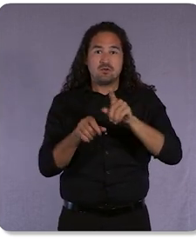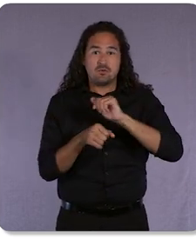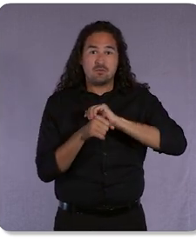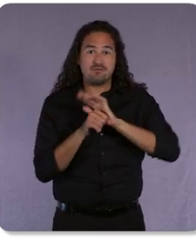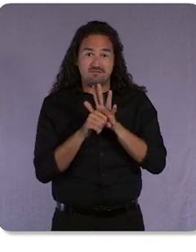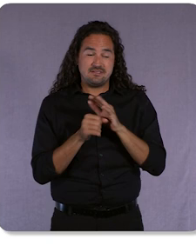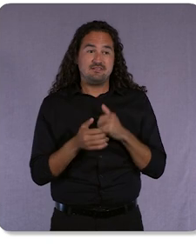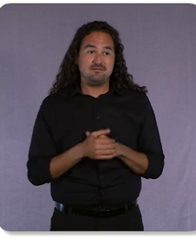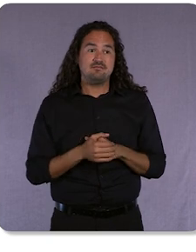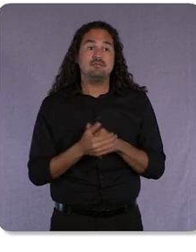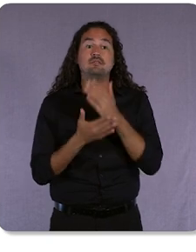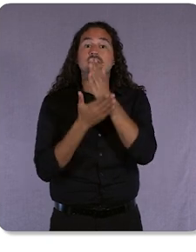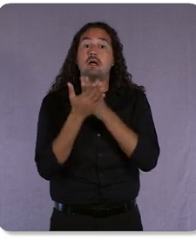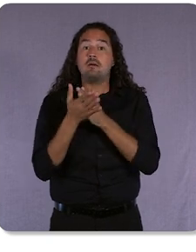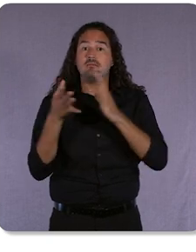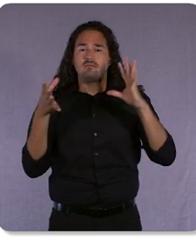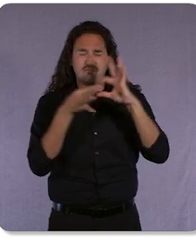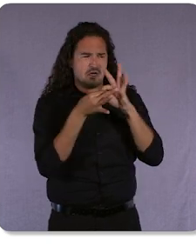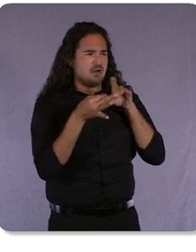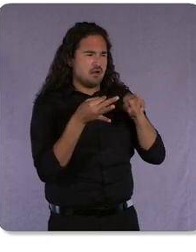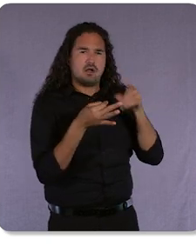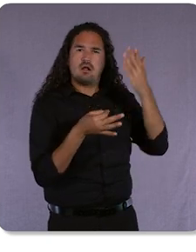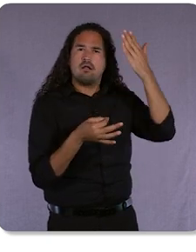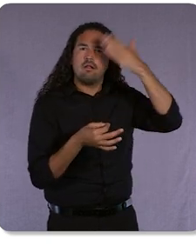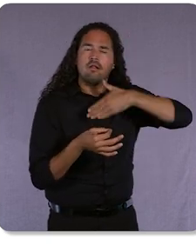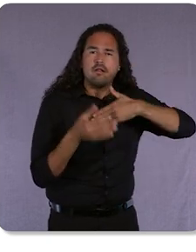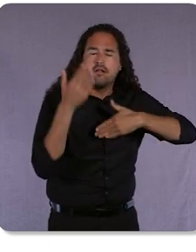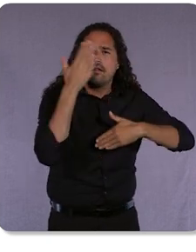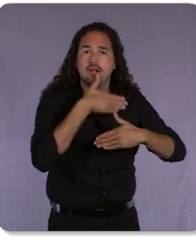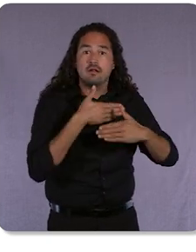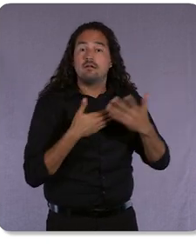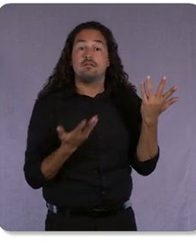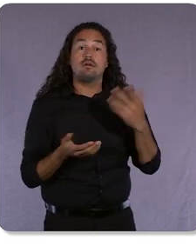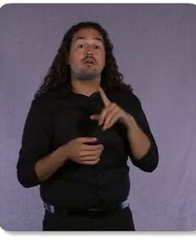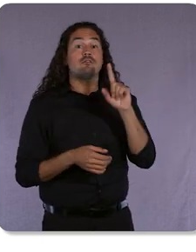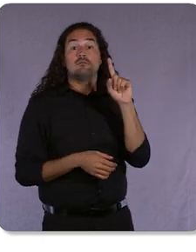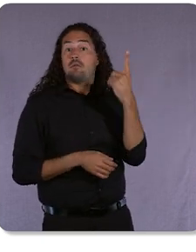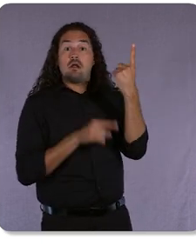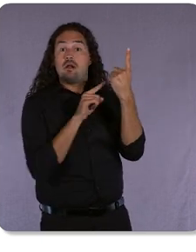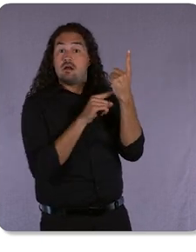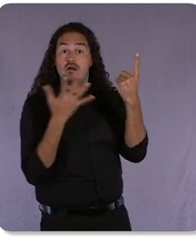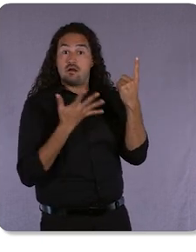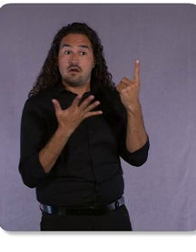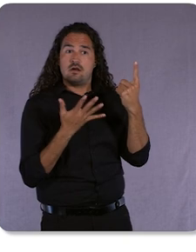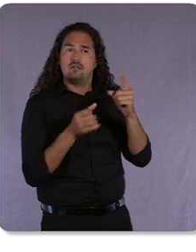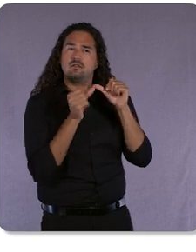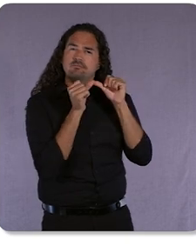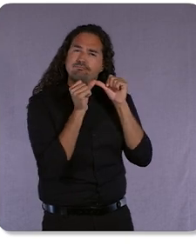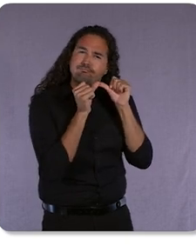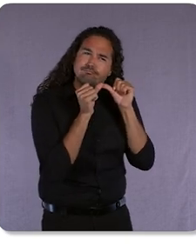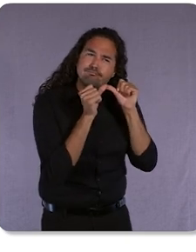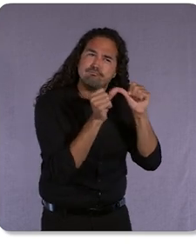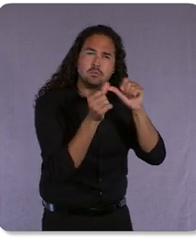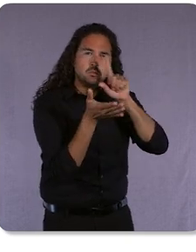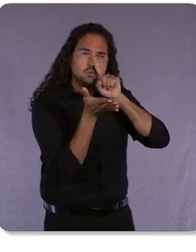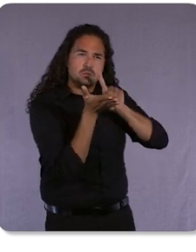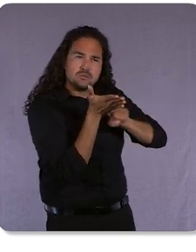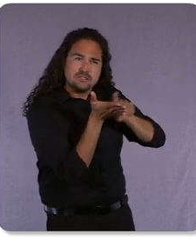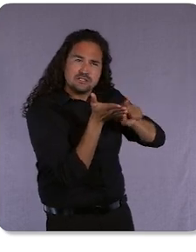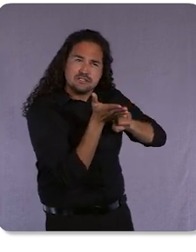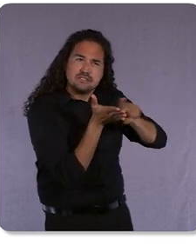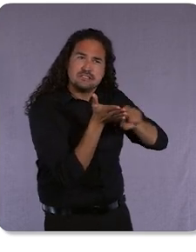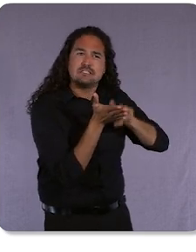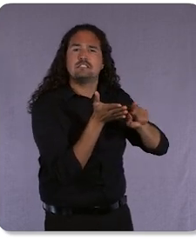trends. Things like the enduring “Research Reflex” driving today’s empowered consumers to look for